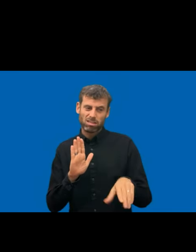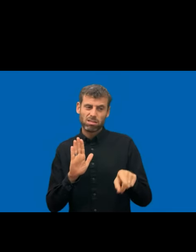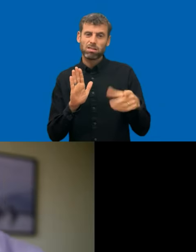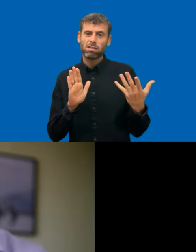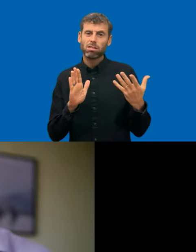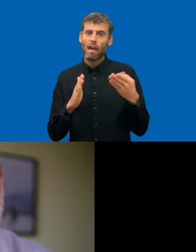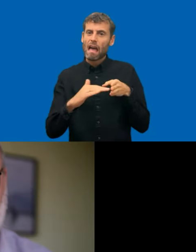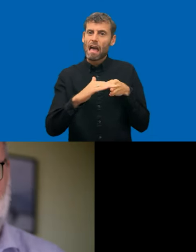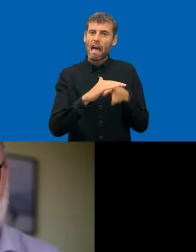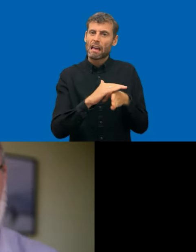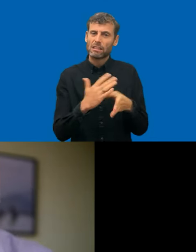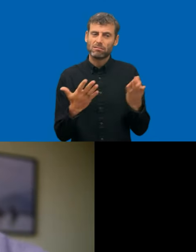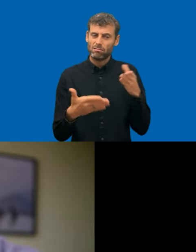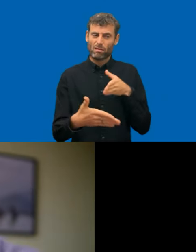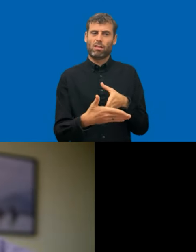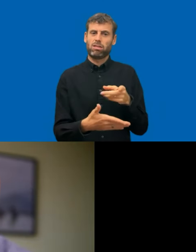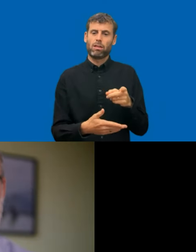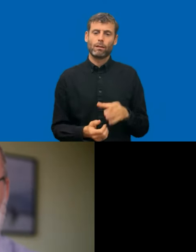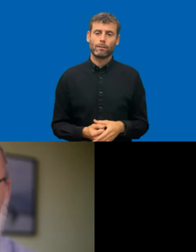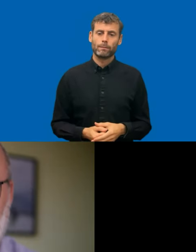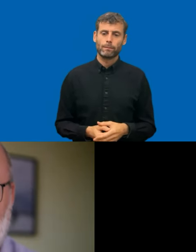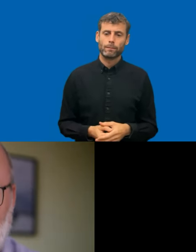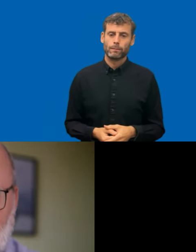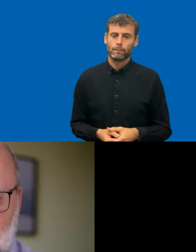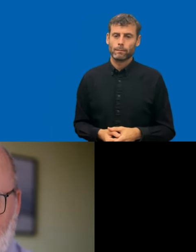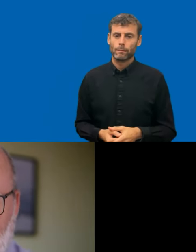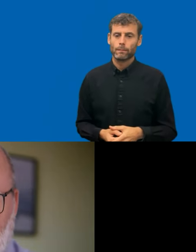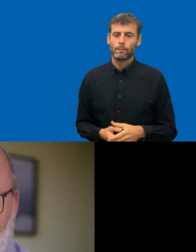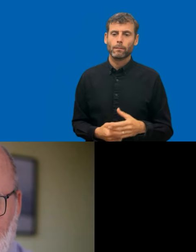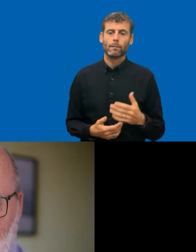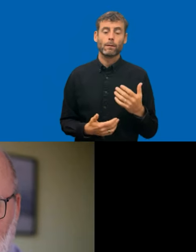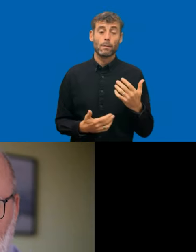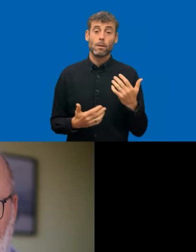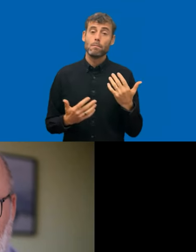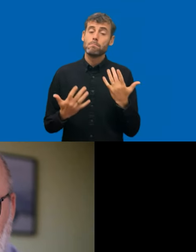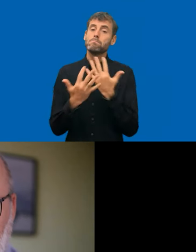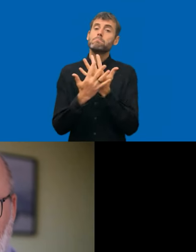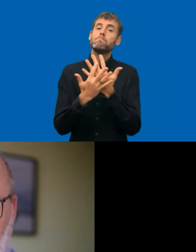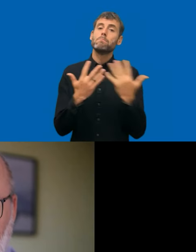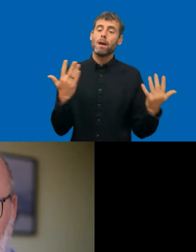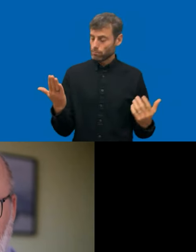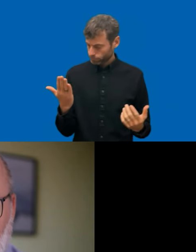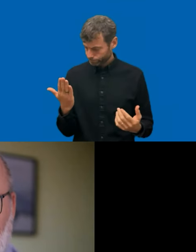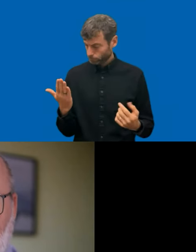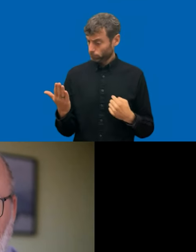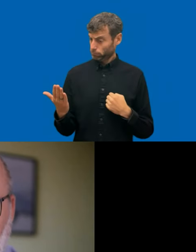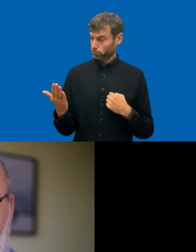Well, most take it into account and ask how they can be helped to improve on their website.